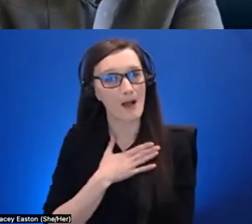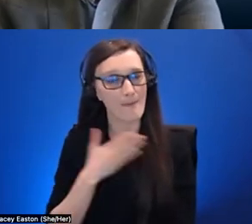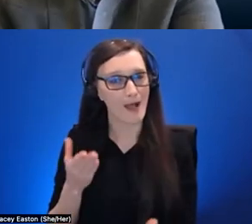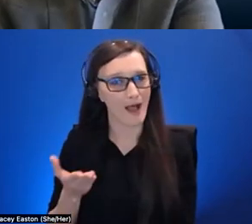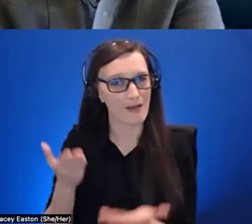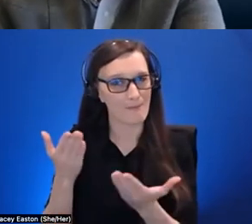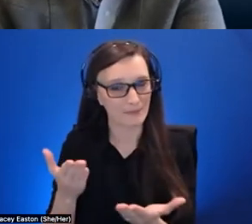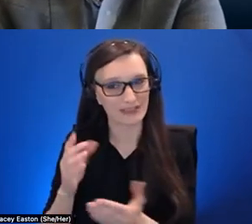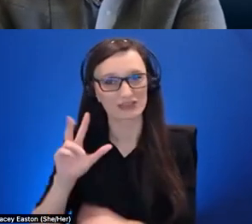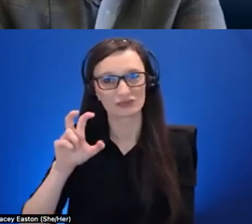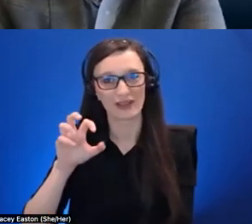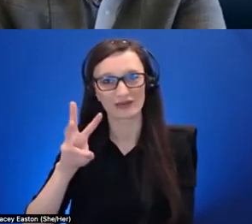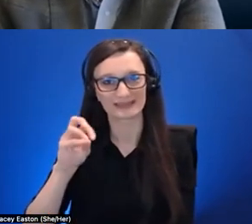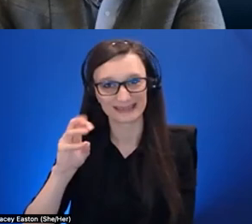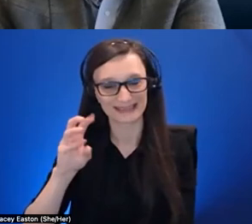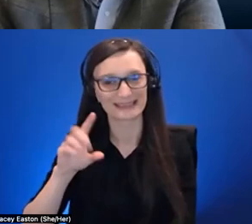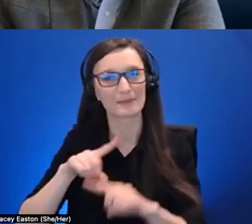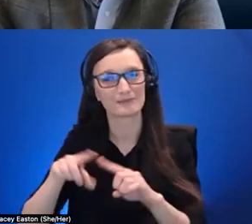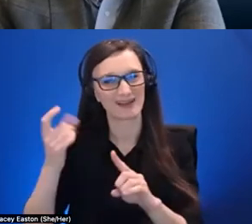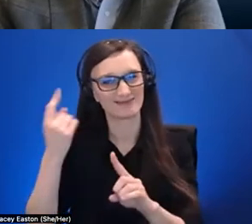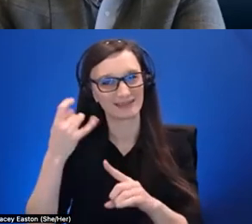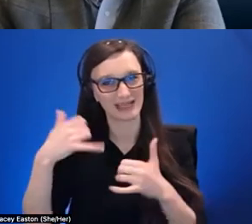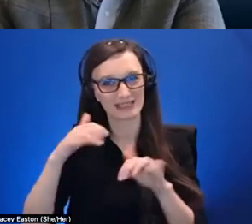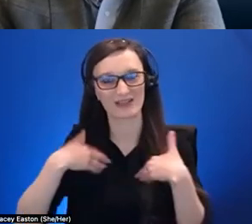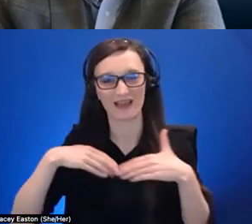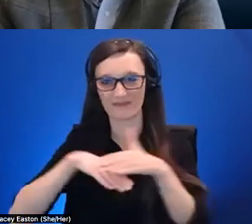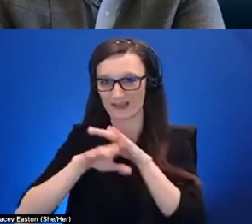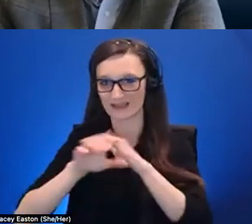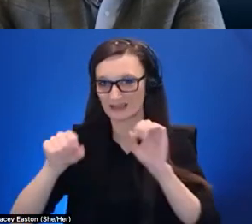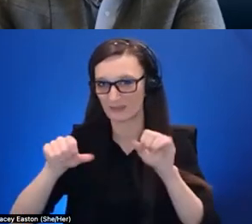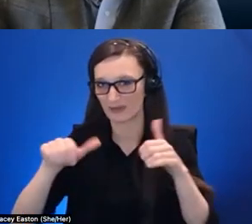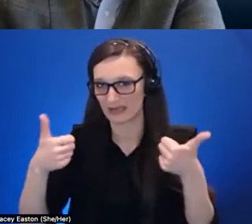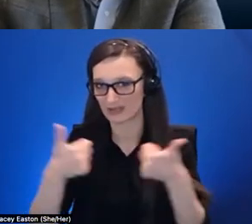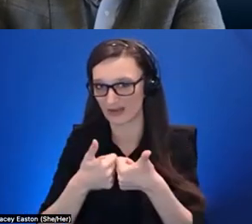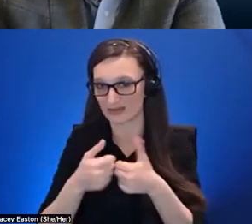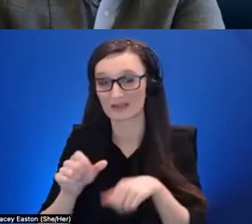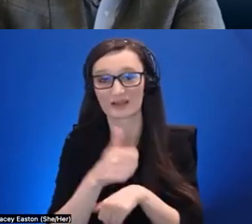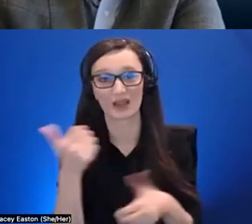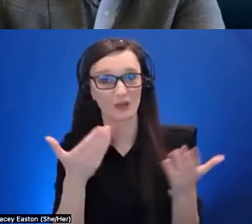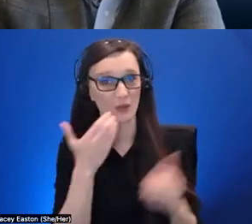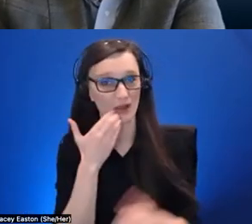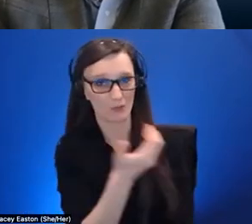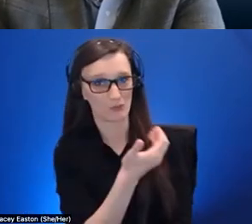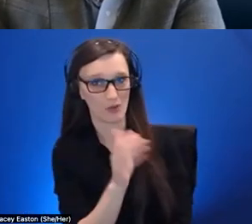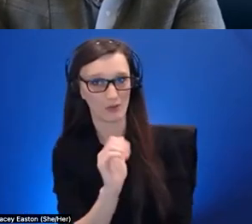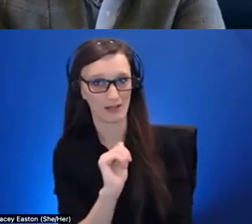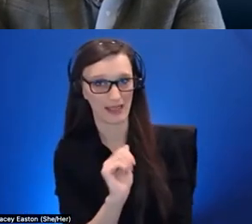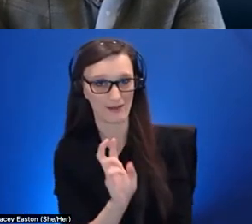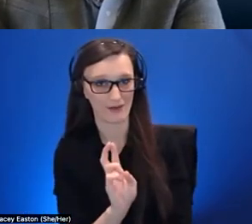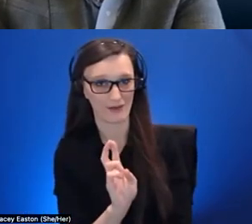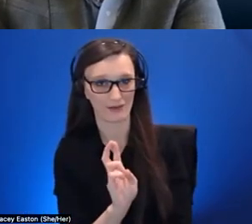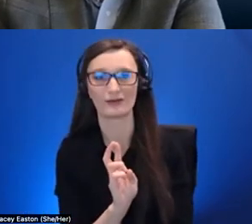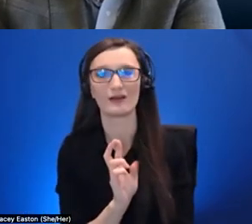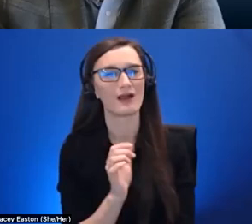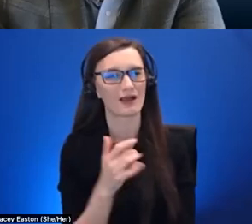challenges um the uh the other thing is mobile ar um i feel it's a much bigger hurdle um i mean it's